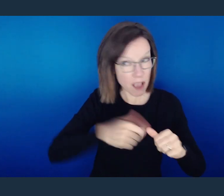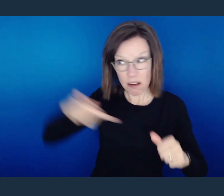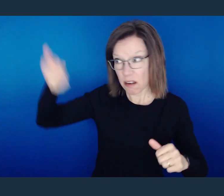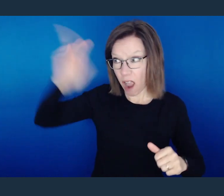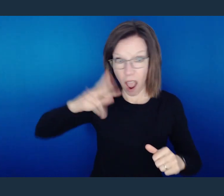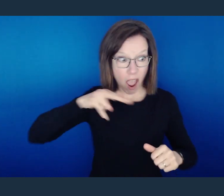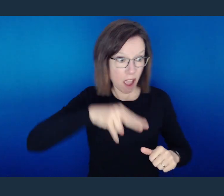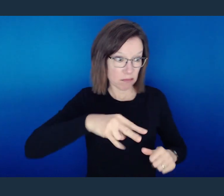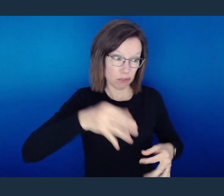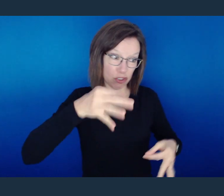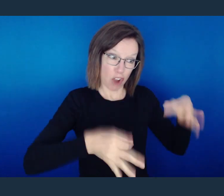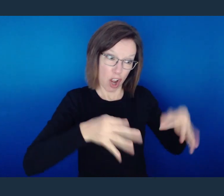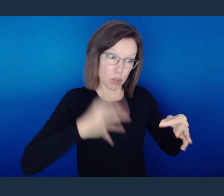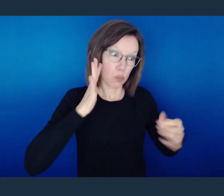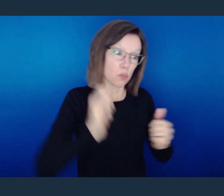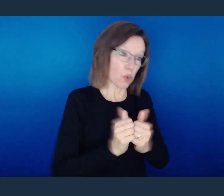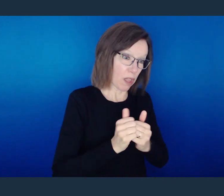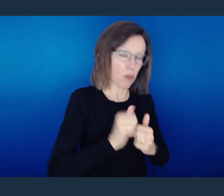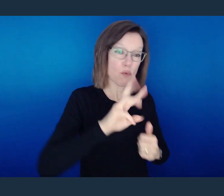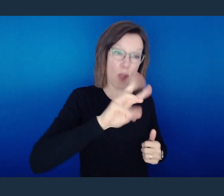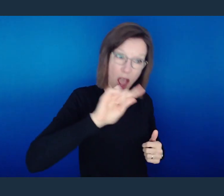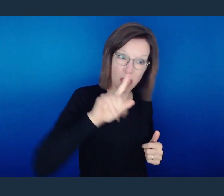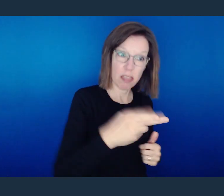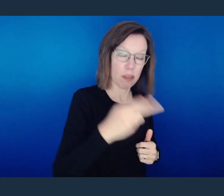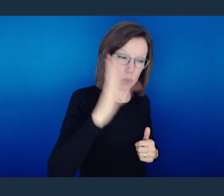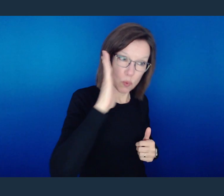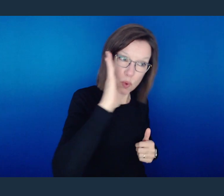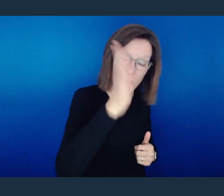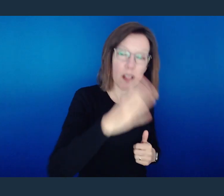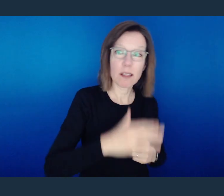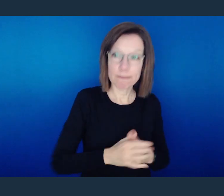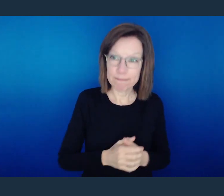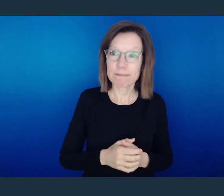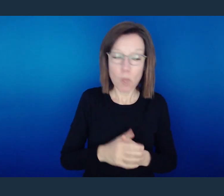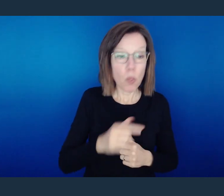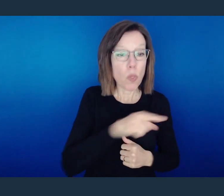day of wrath when God's righteous judgment will be revealed.